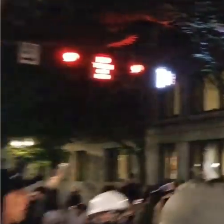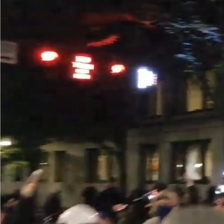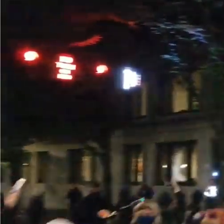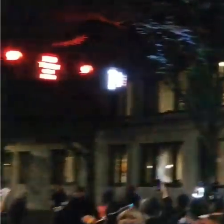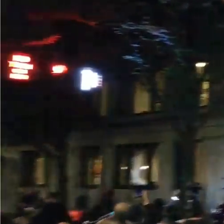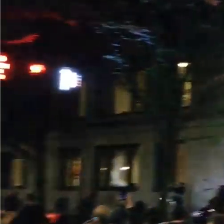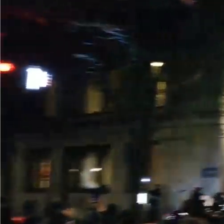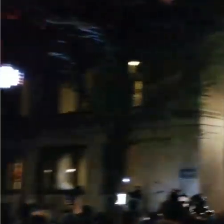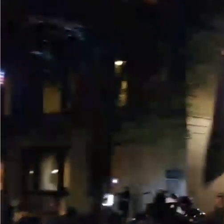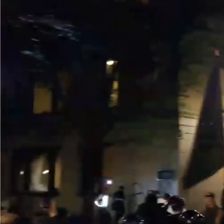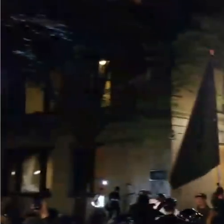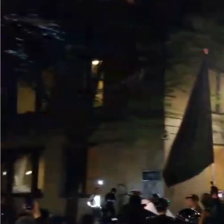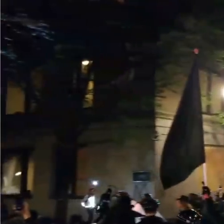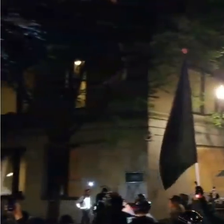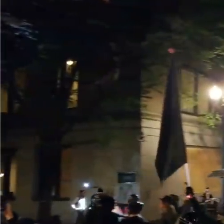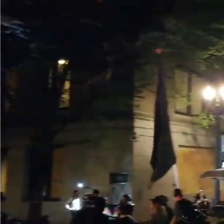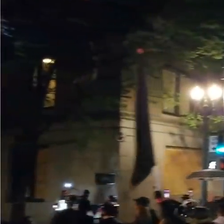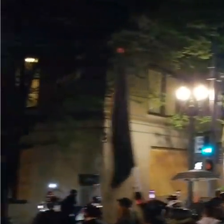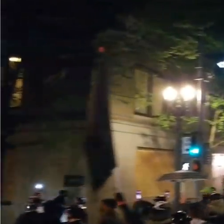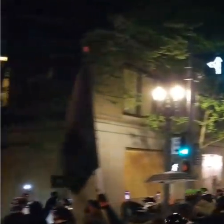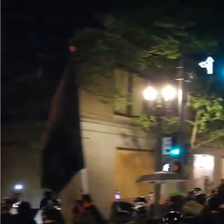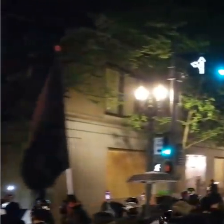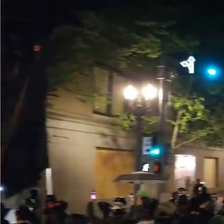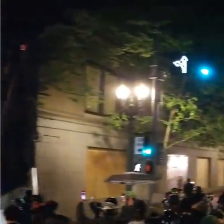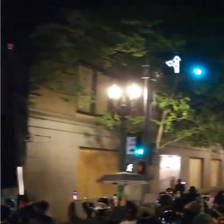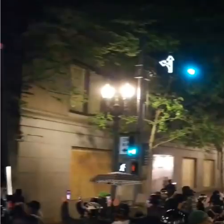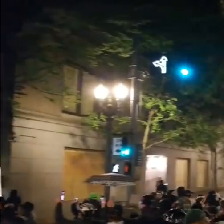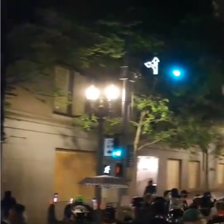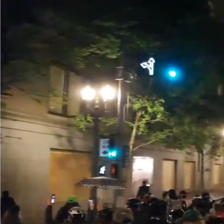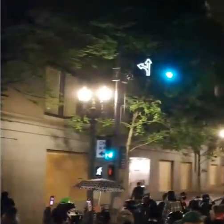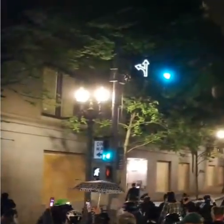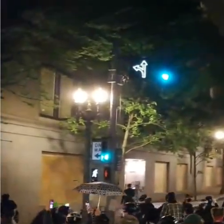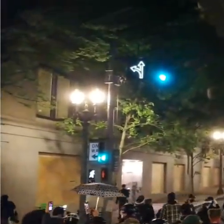this is on July 4th... this is after the Federal Protective Service has